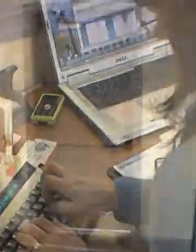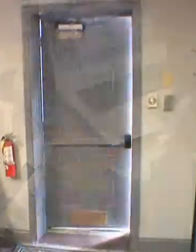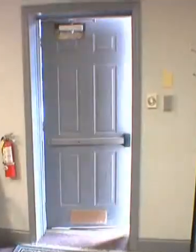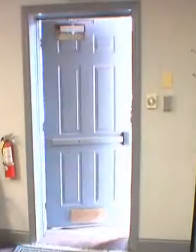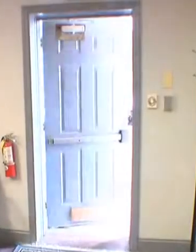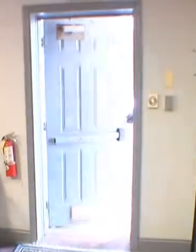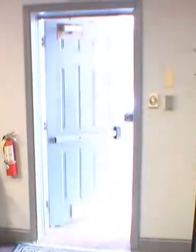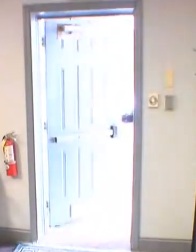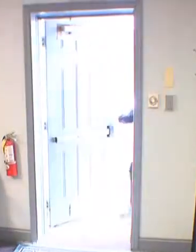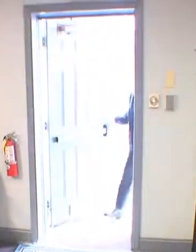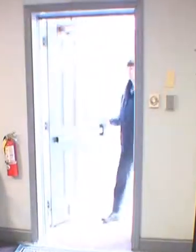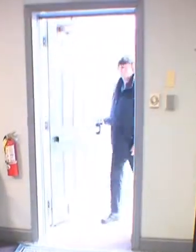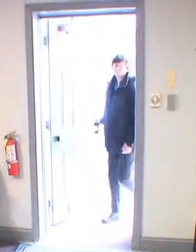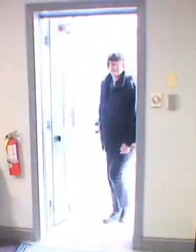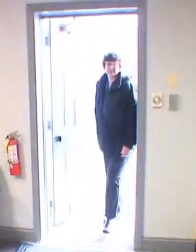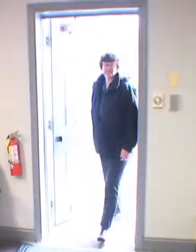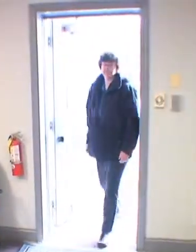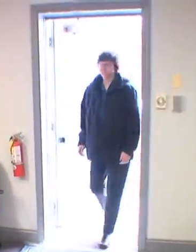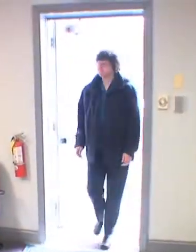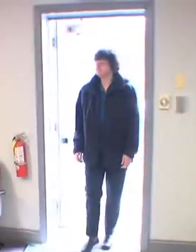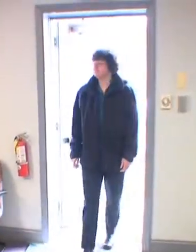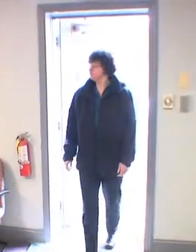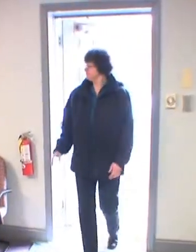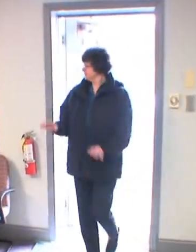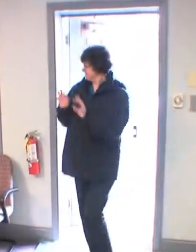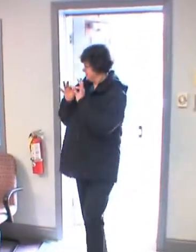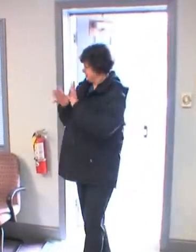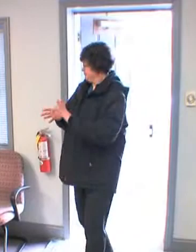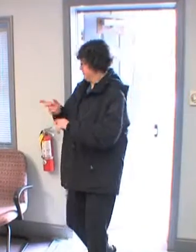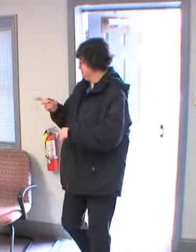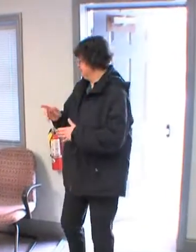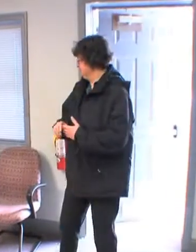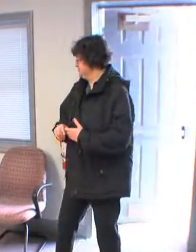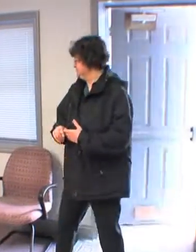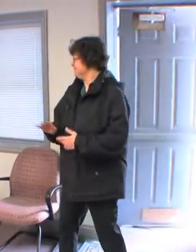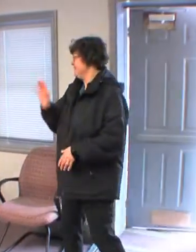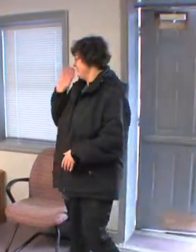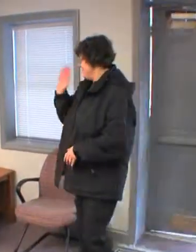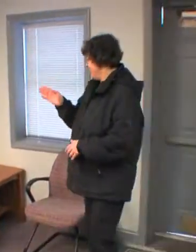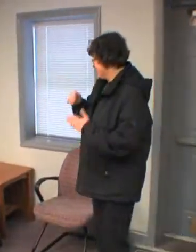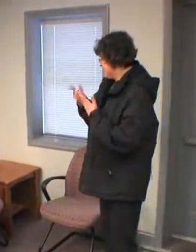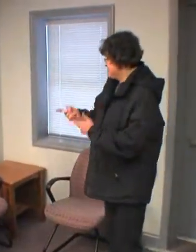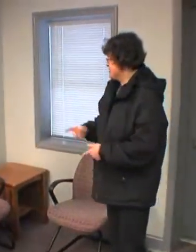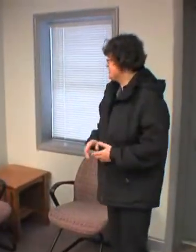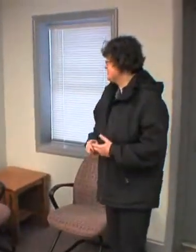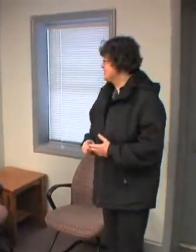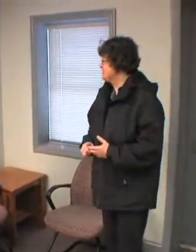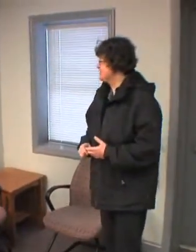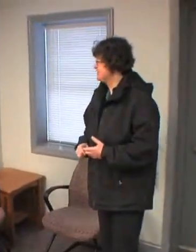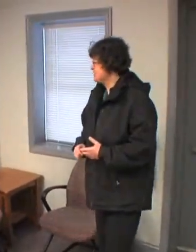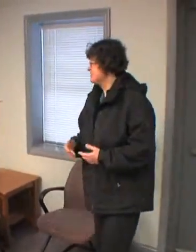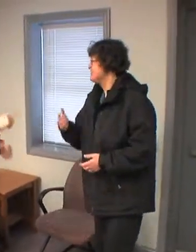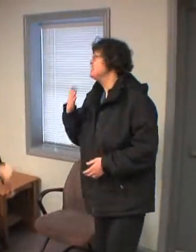VOLUNTEERS AND STAFF AT SEXUAL ASSAULT AND DOMESTIC VIOLENCE PROGRAMS ARE OFTEN NOT WELL-TRAINED IN WORKING WITH PEOPLE FROM THE DEAF COMMUNITY,